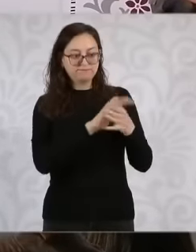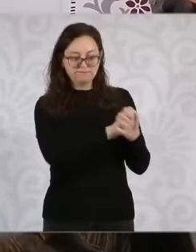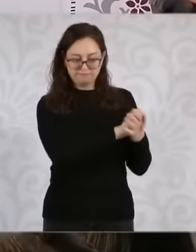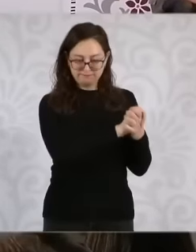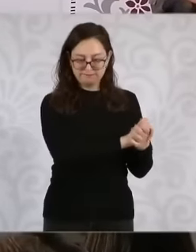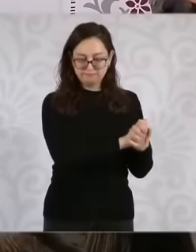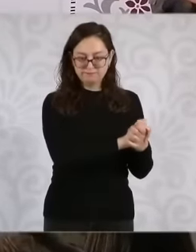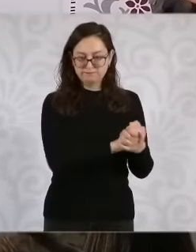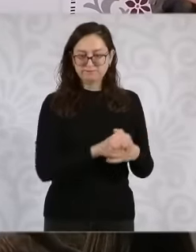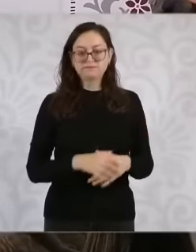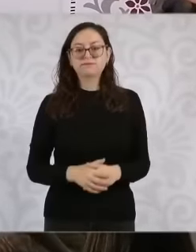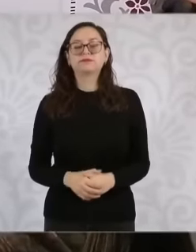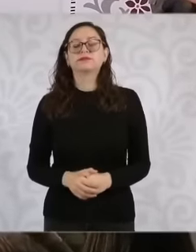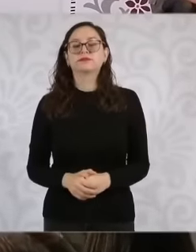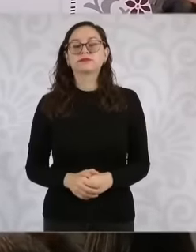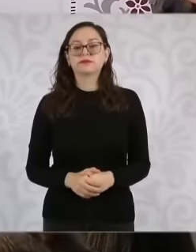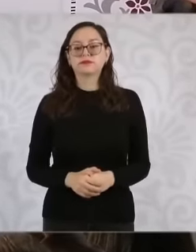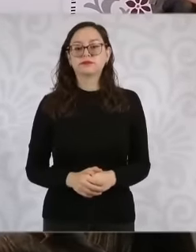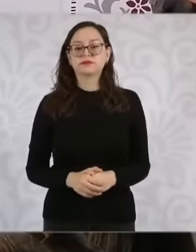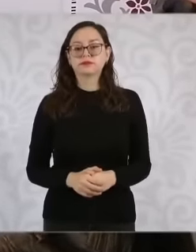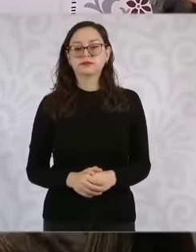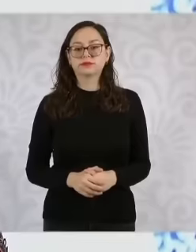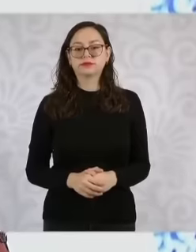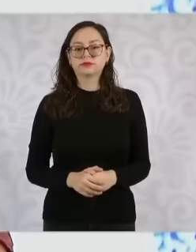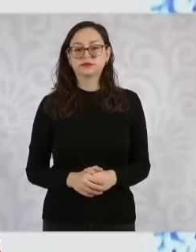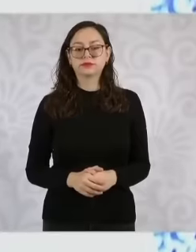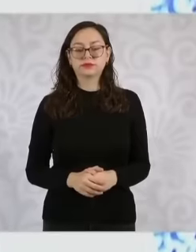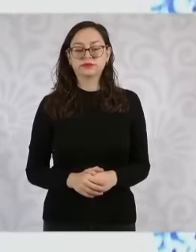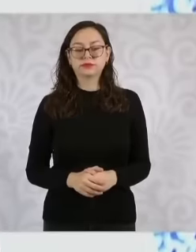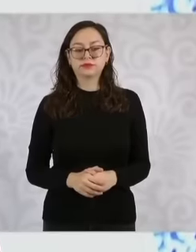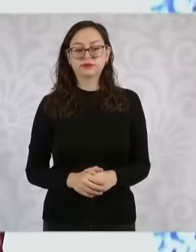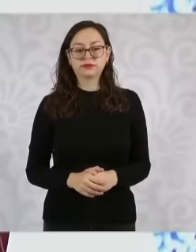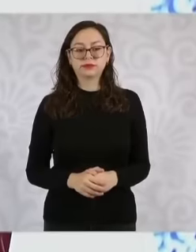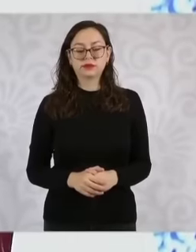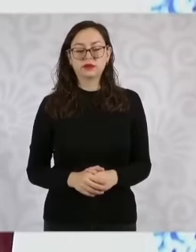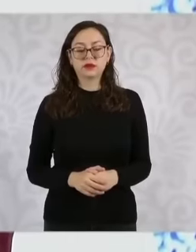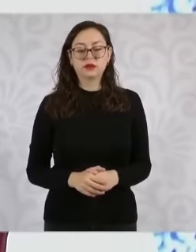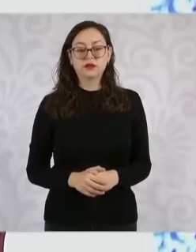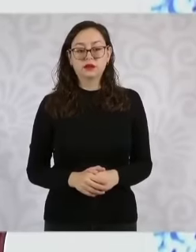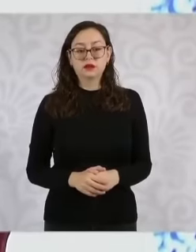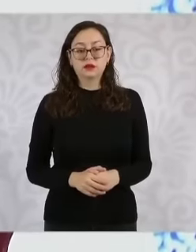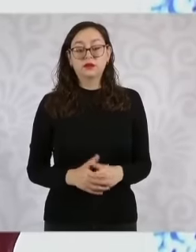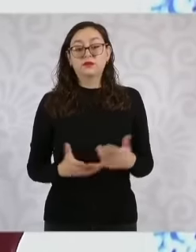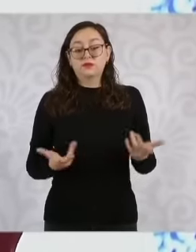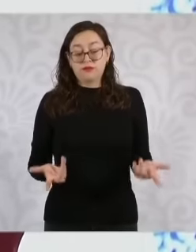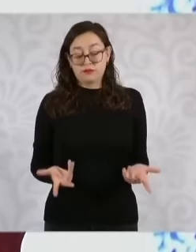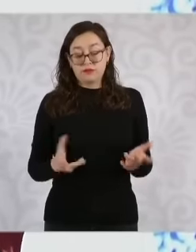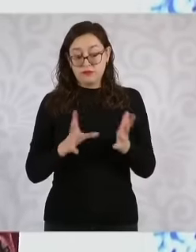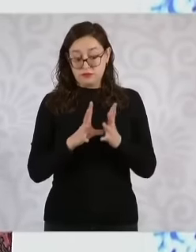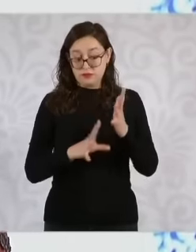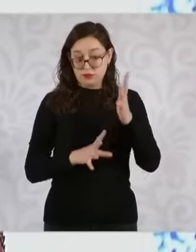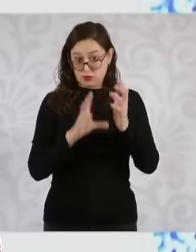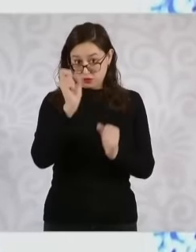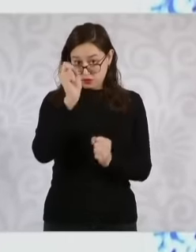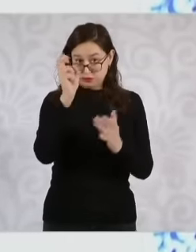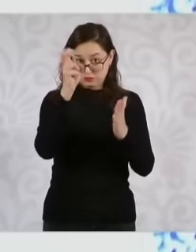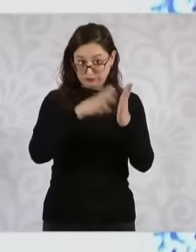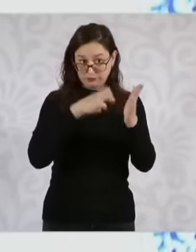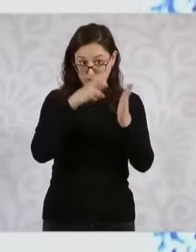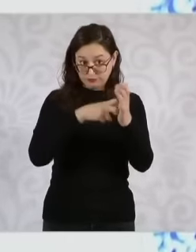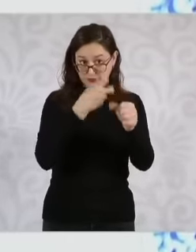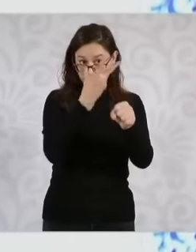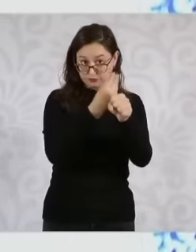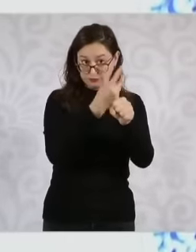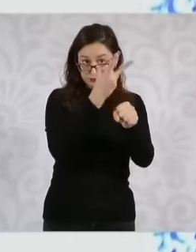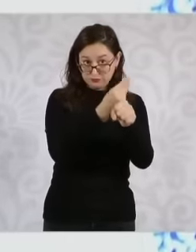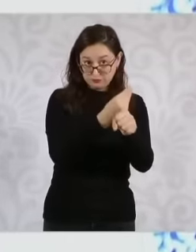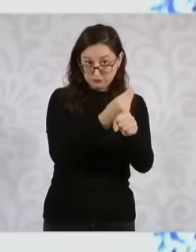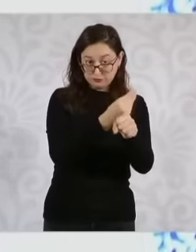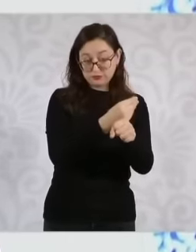today we want to present the content of the laws that the president is sending today